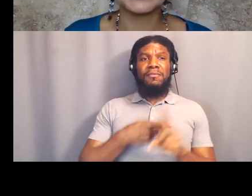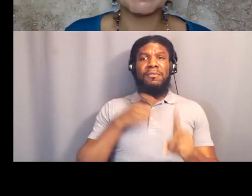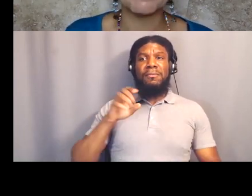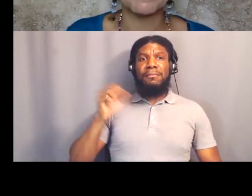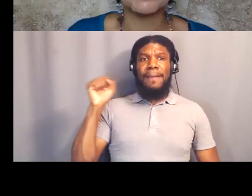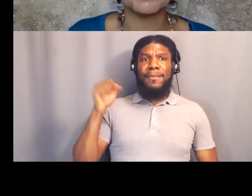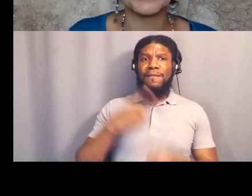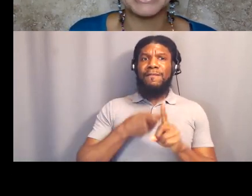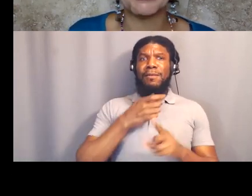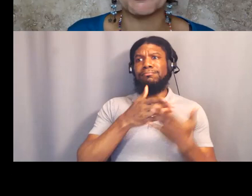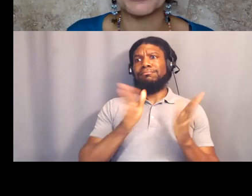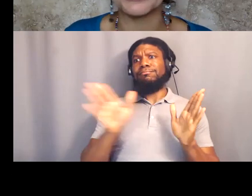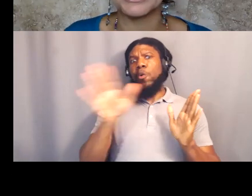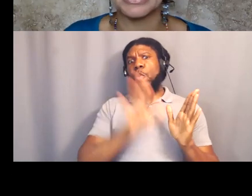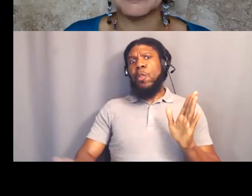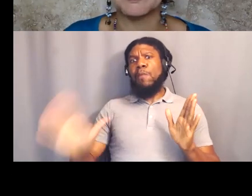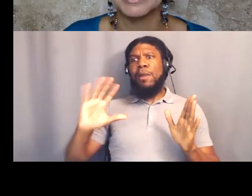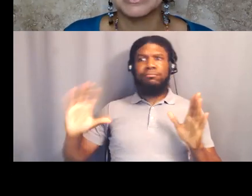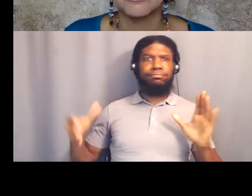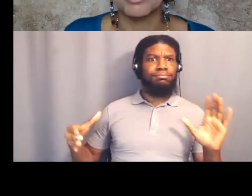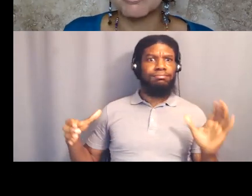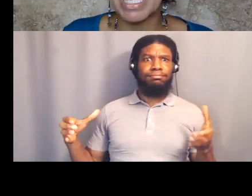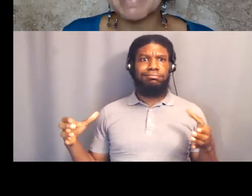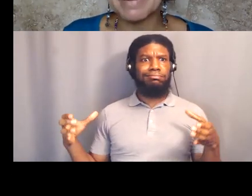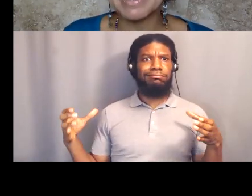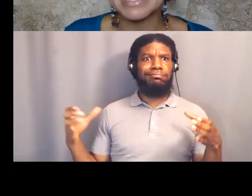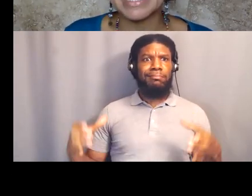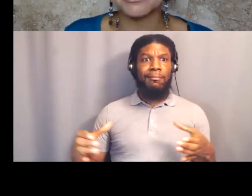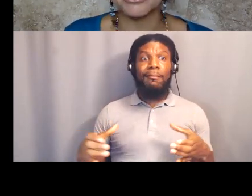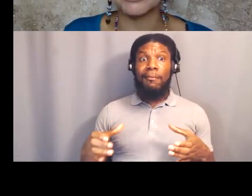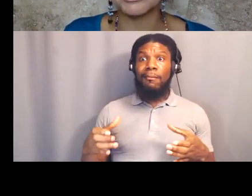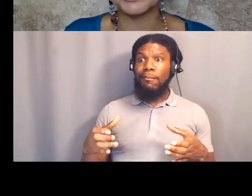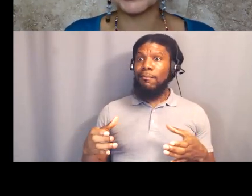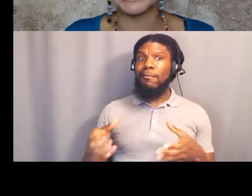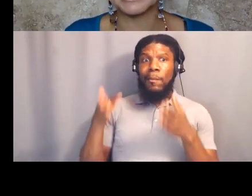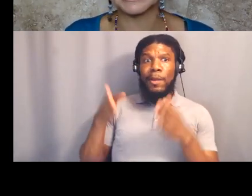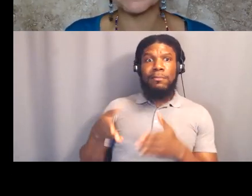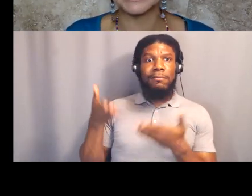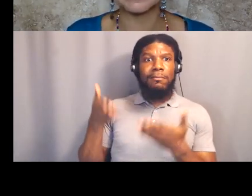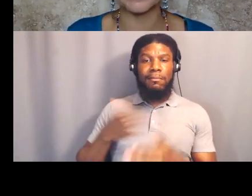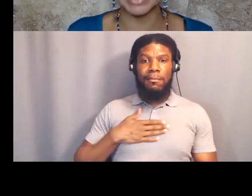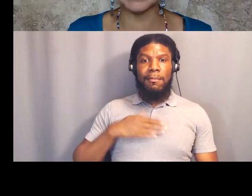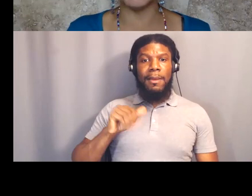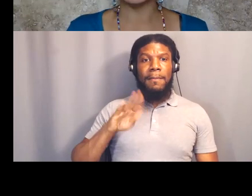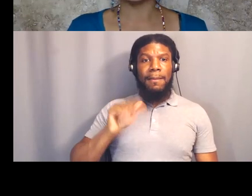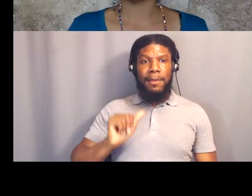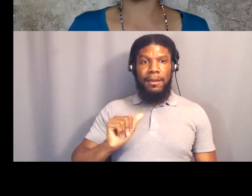Some of the folks who were there, were one of my Babas, Hank Jones who was one of the San Francisco 8